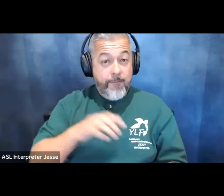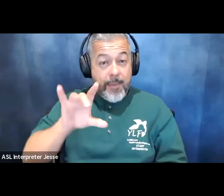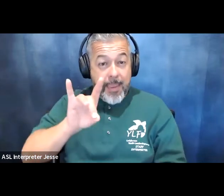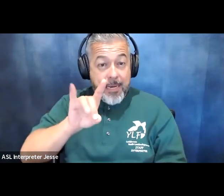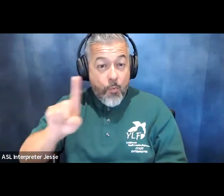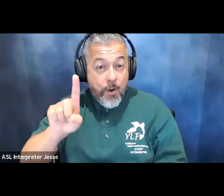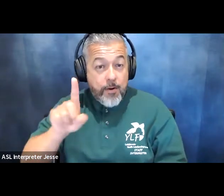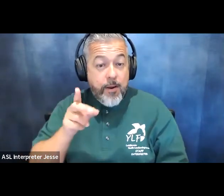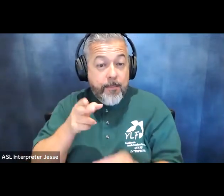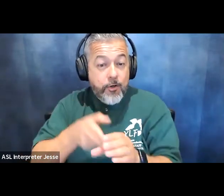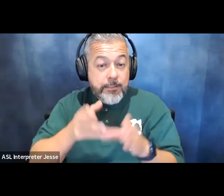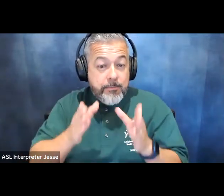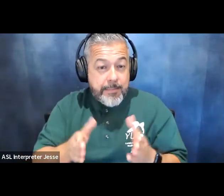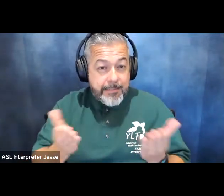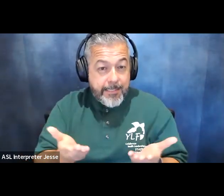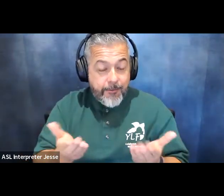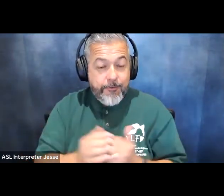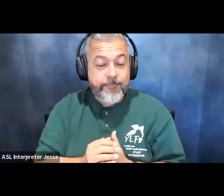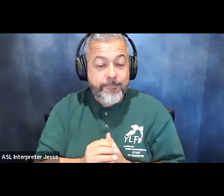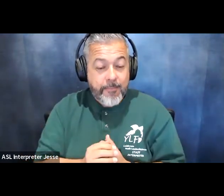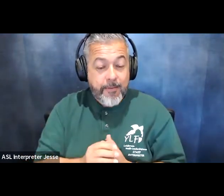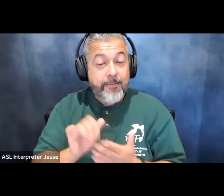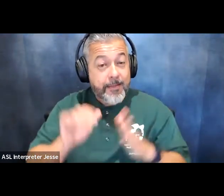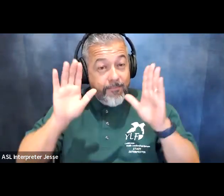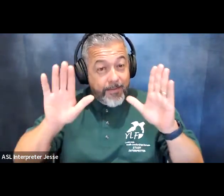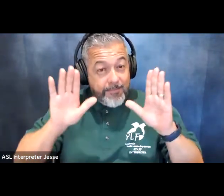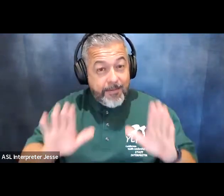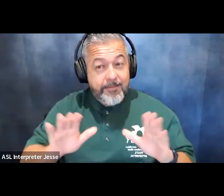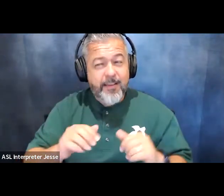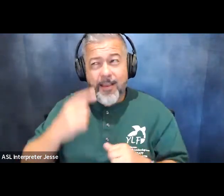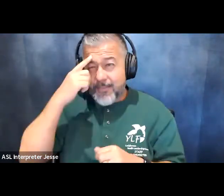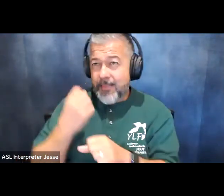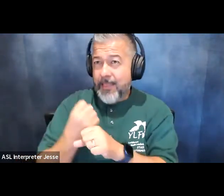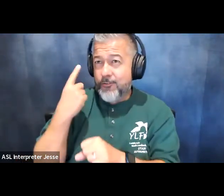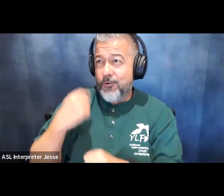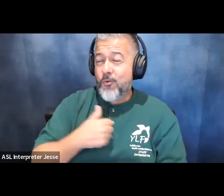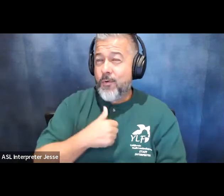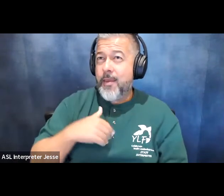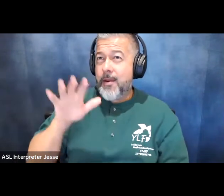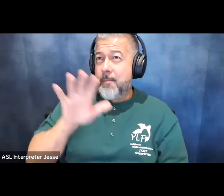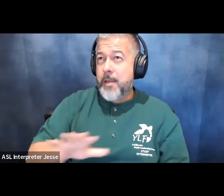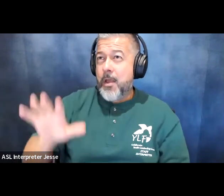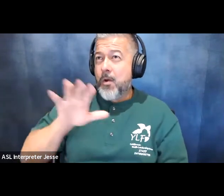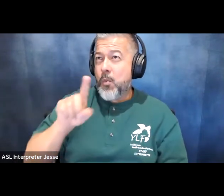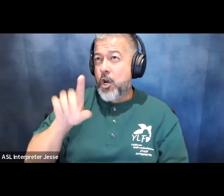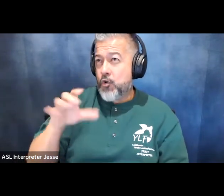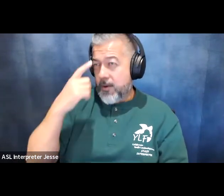participants um and so that's fantastic i think last year we had around i was at 100 i believe so